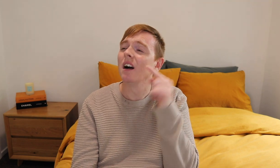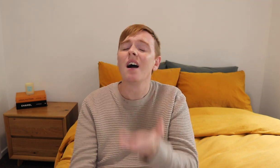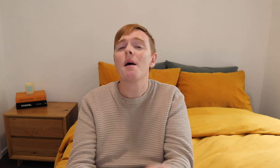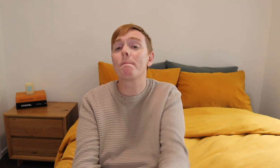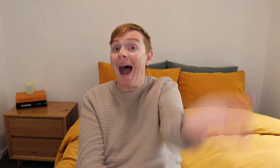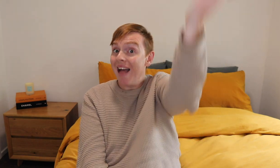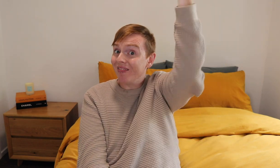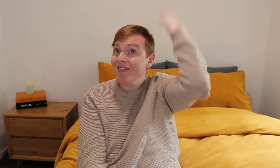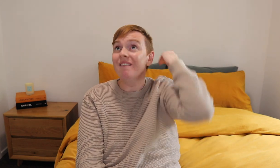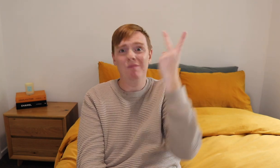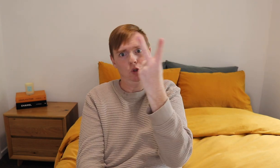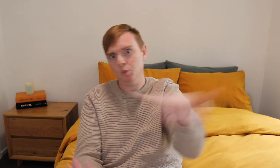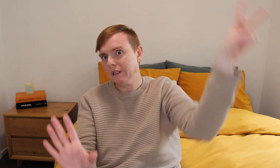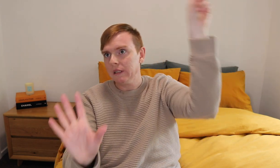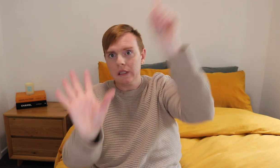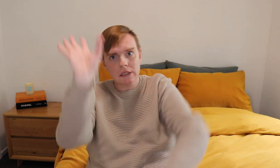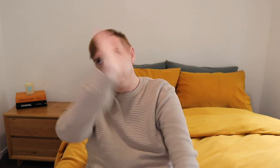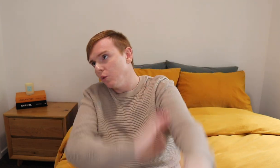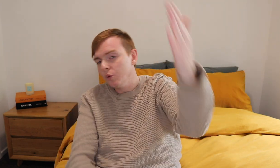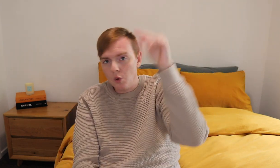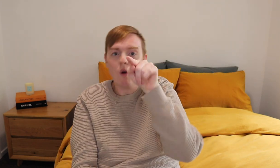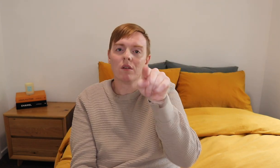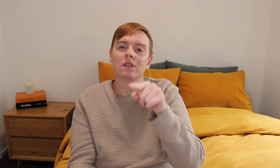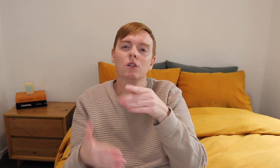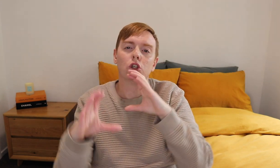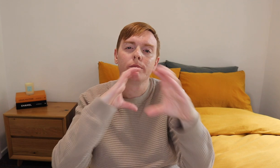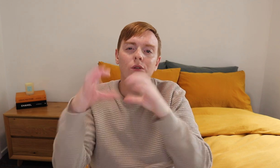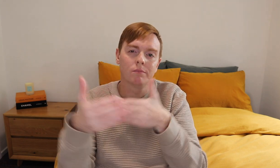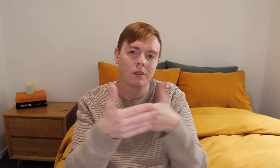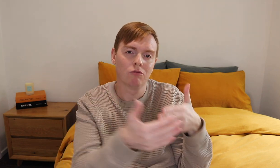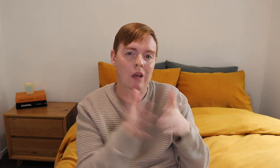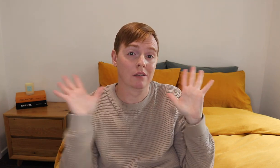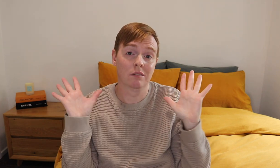I think more like twenty years ago, there were communication barriers.